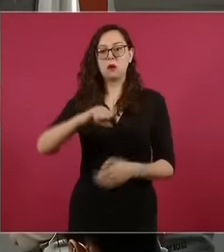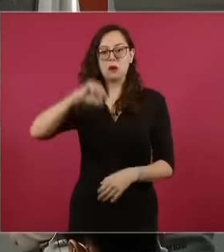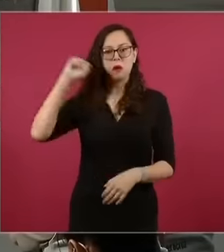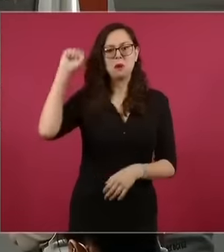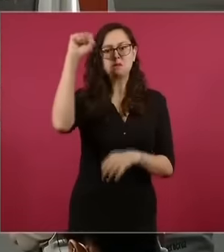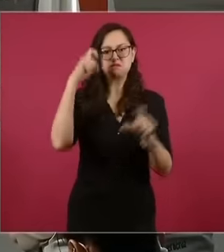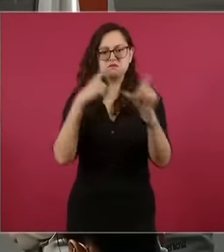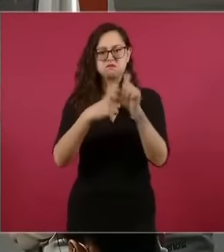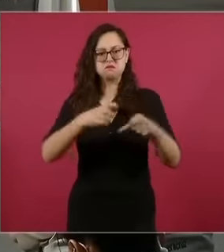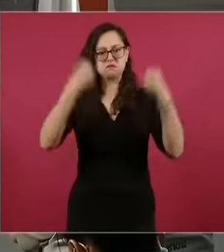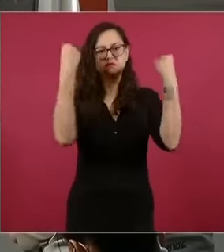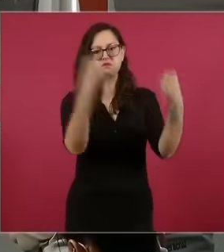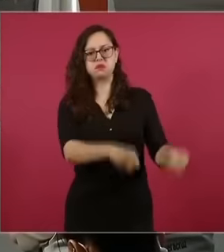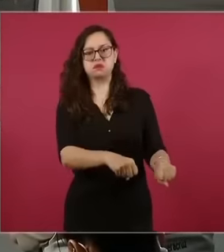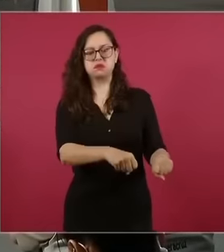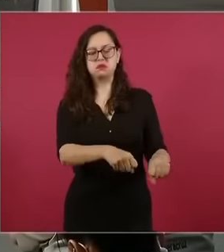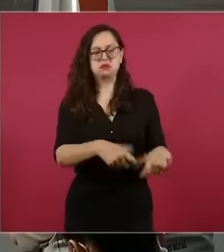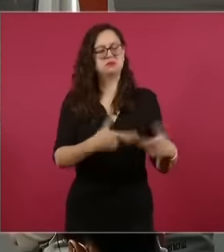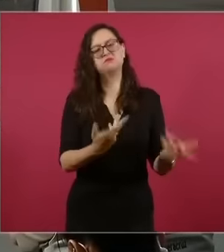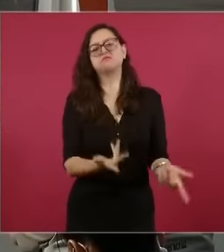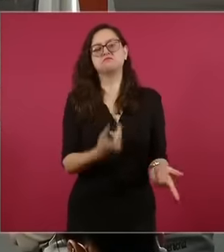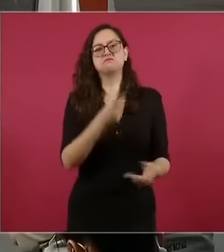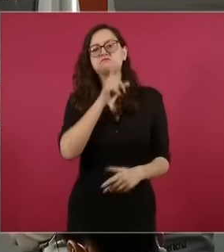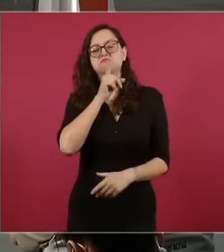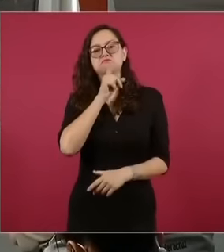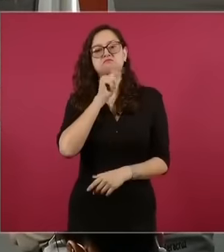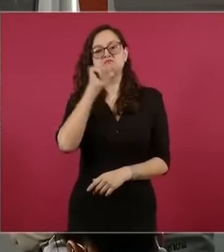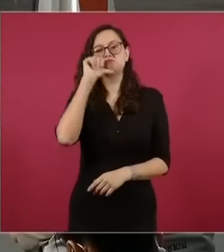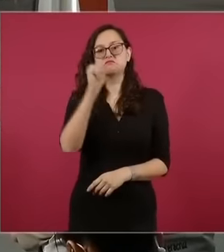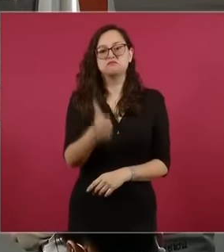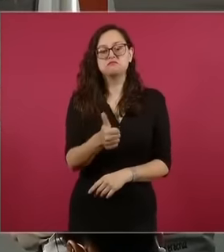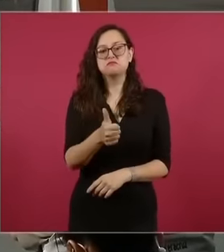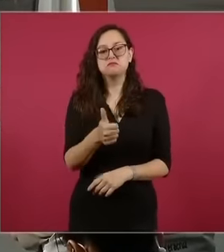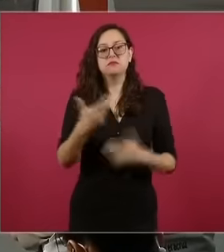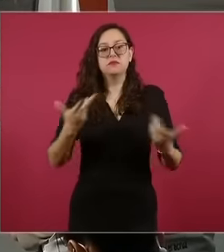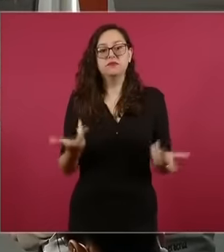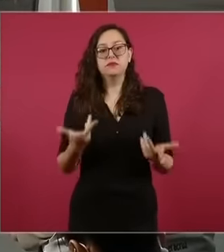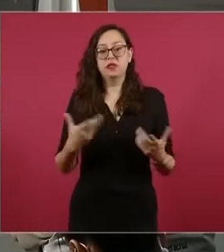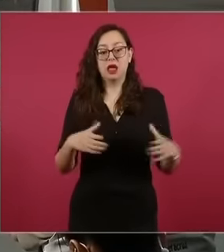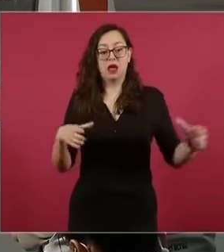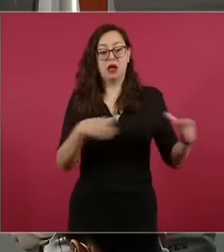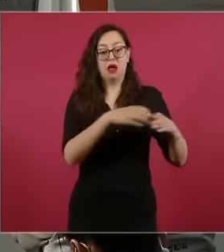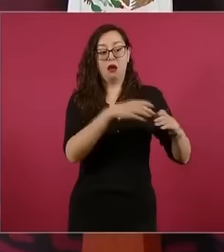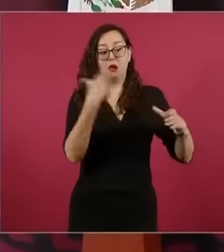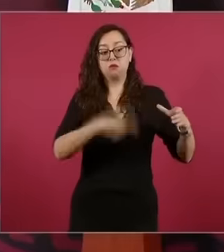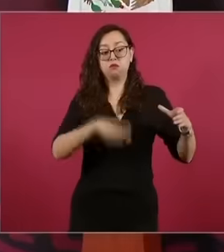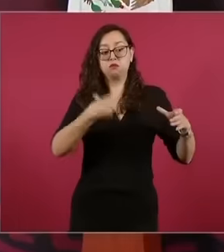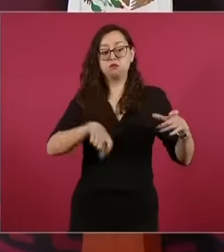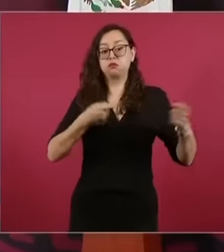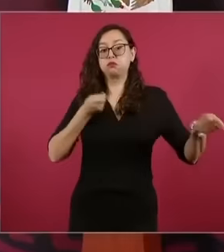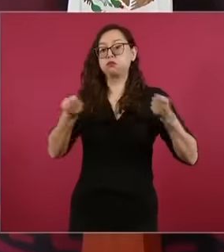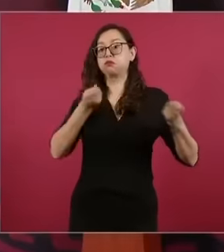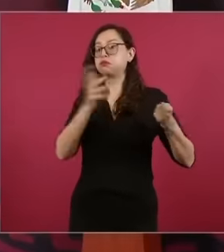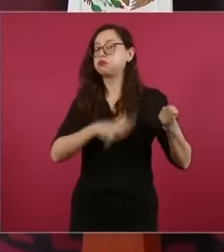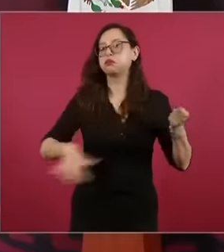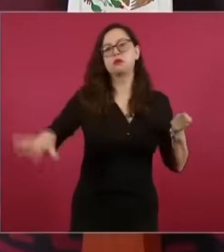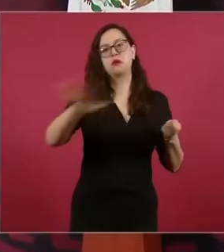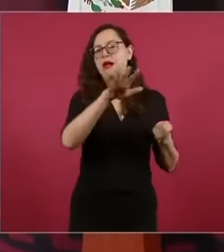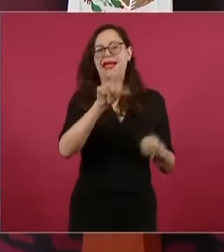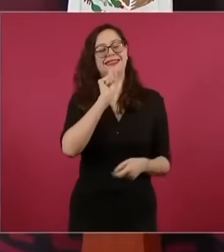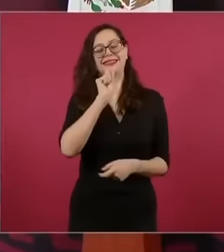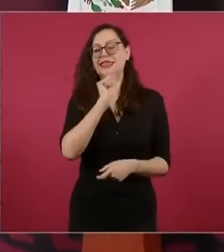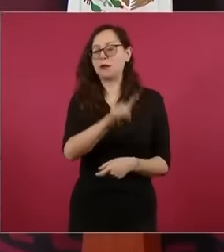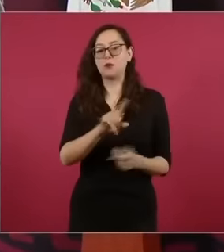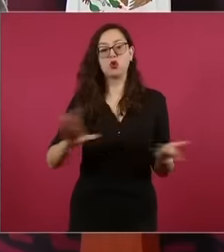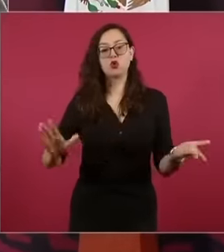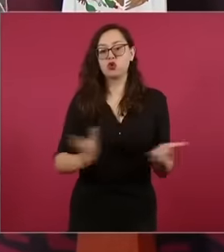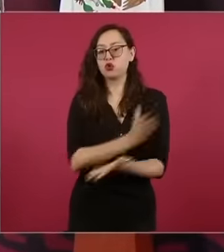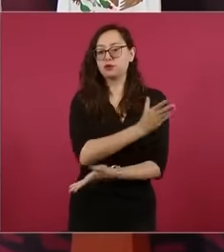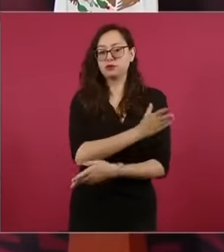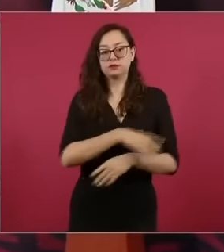and it is not an oligarchy as it was before, the government of a minority